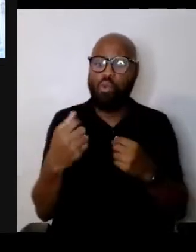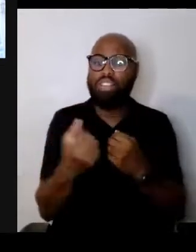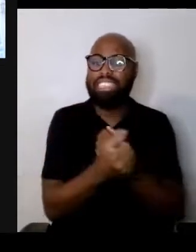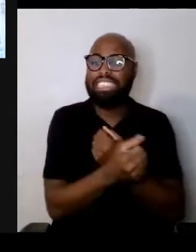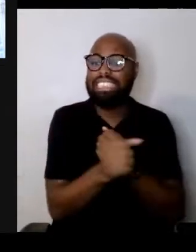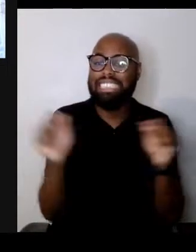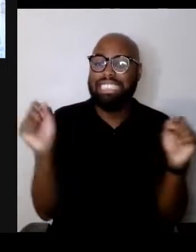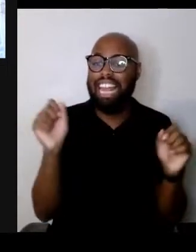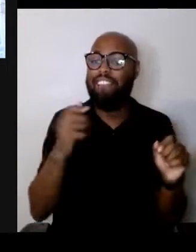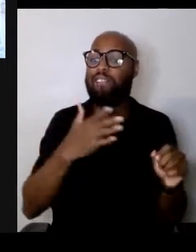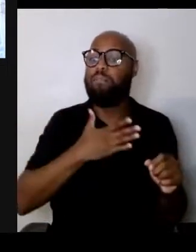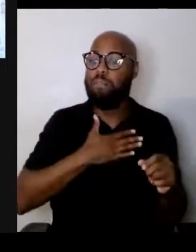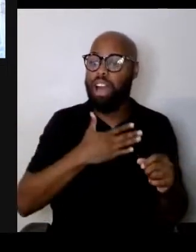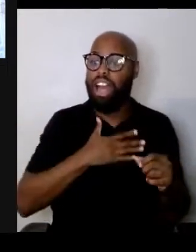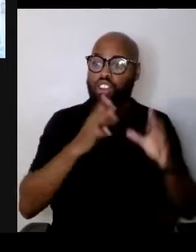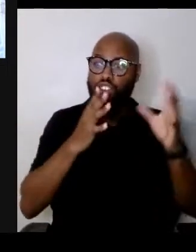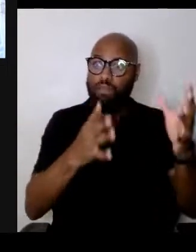"now is the moment when we're finding out."